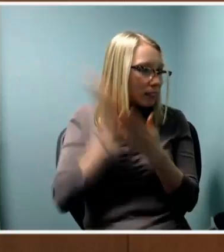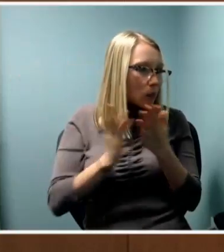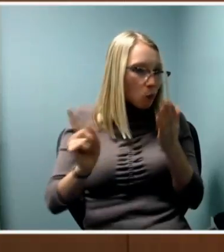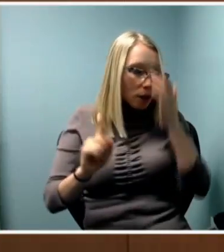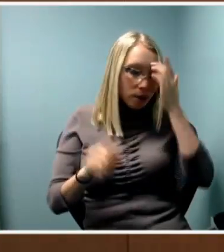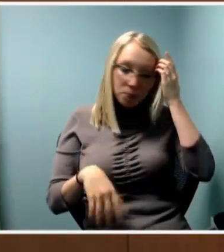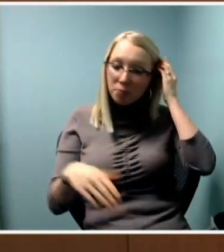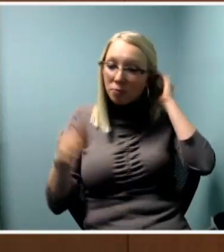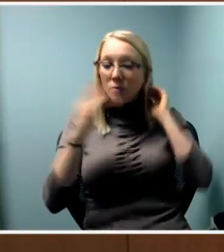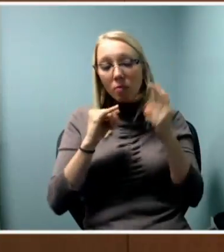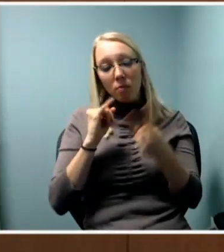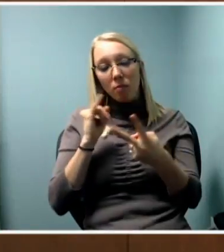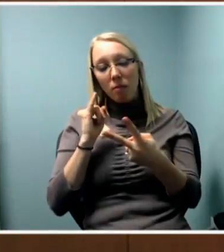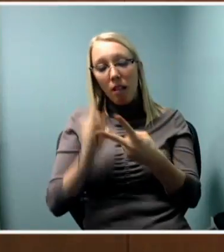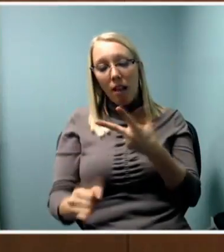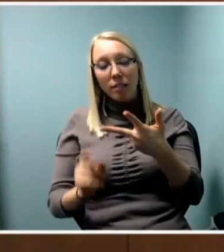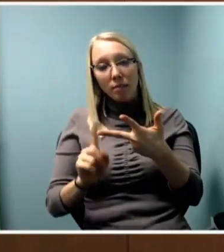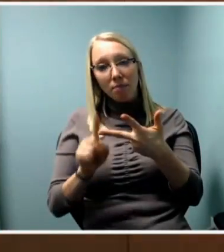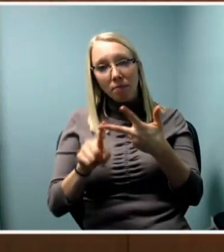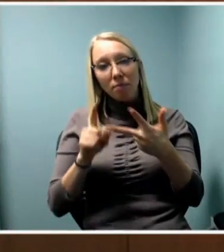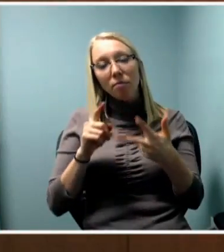a basic requirement that cultural institutions,